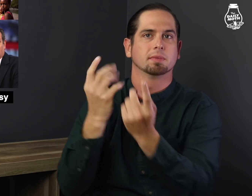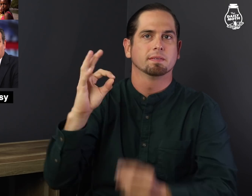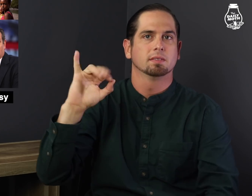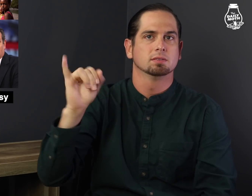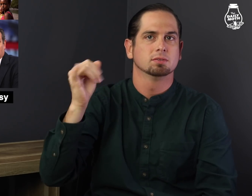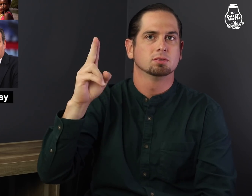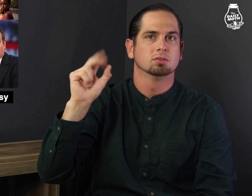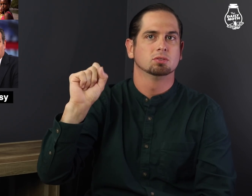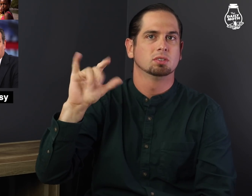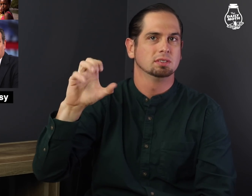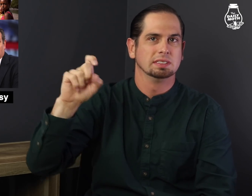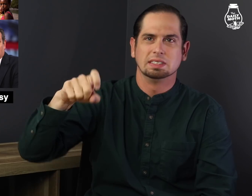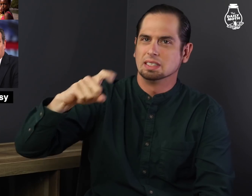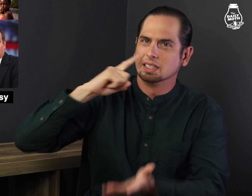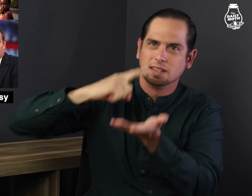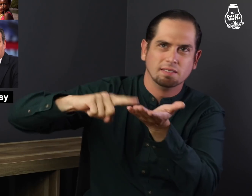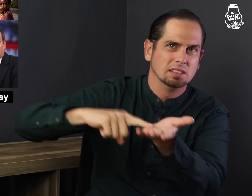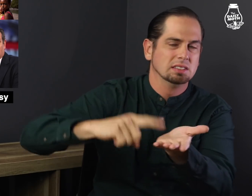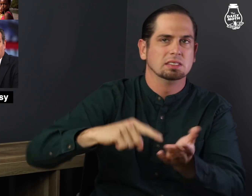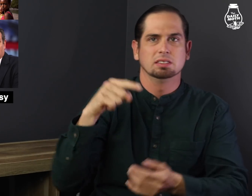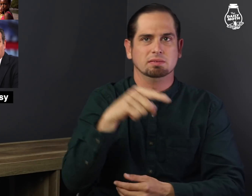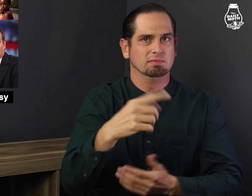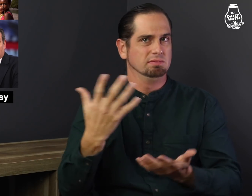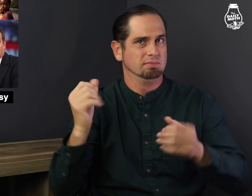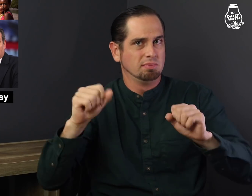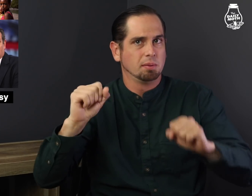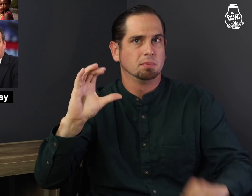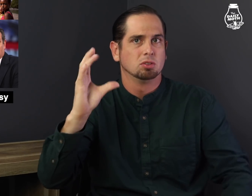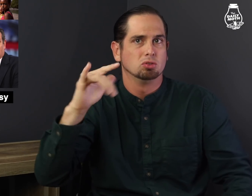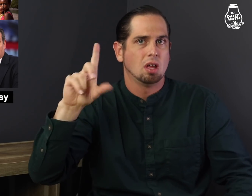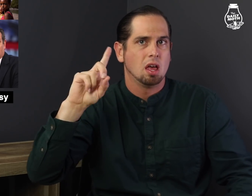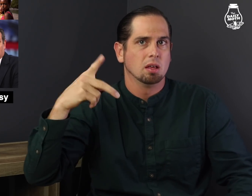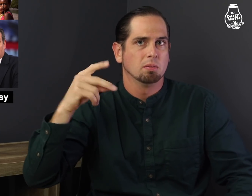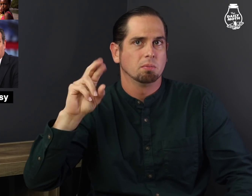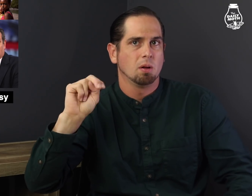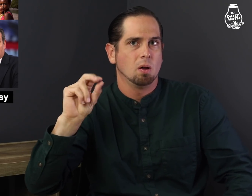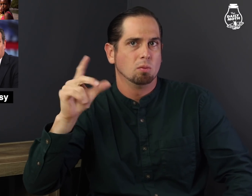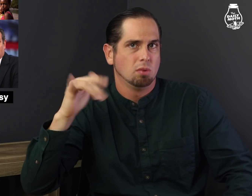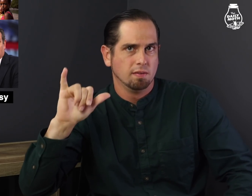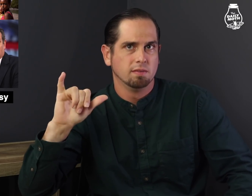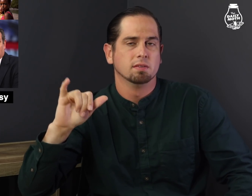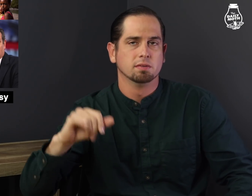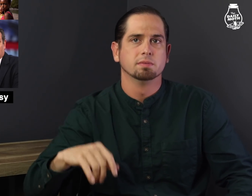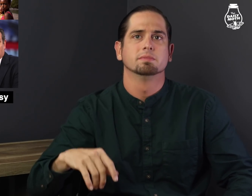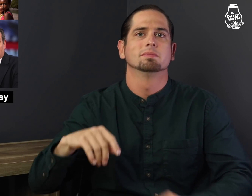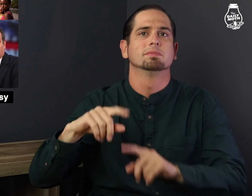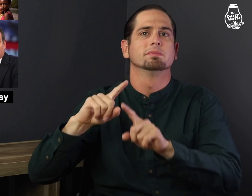for the Department of Justice to investigate it for child pornography.